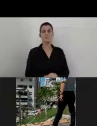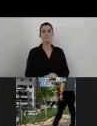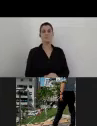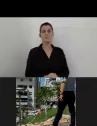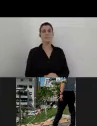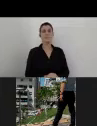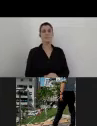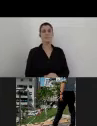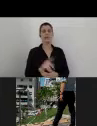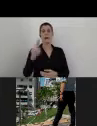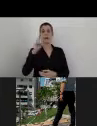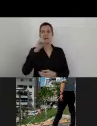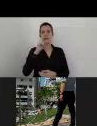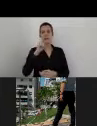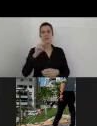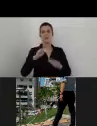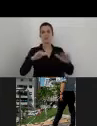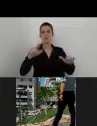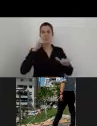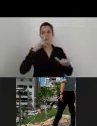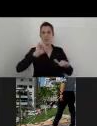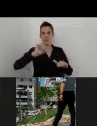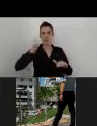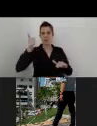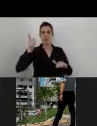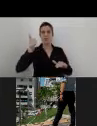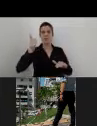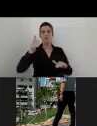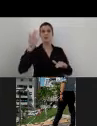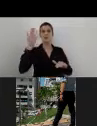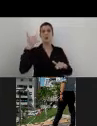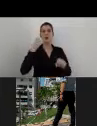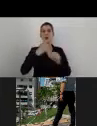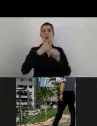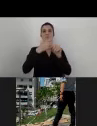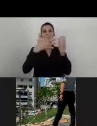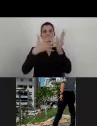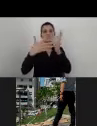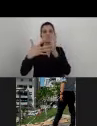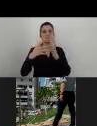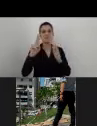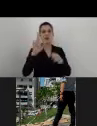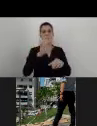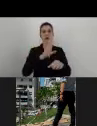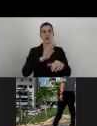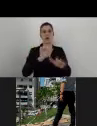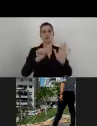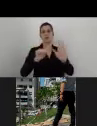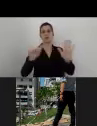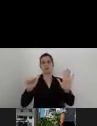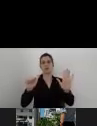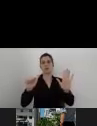was access audits of different 16 venues across Santiago,